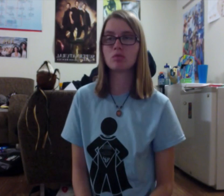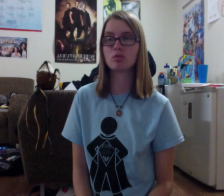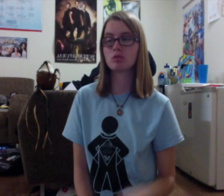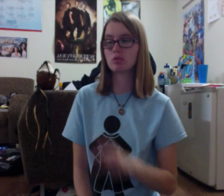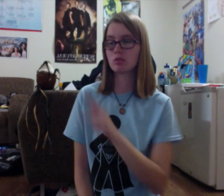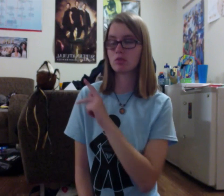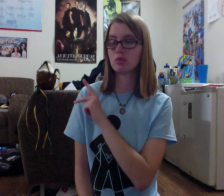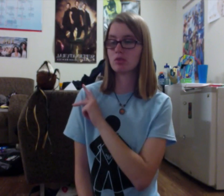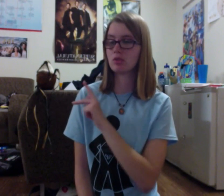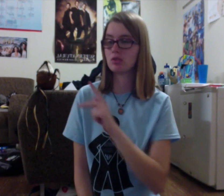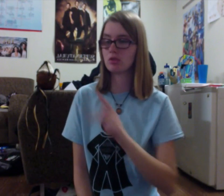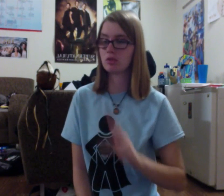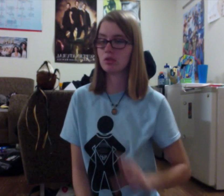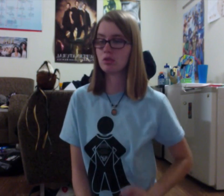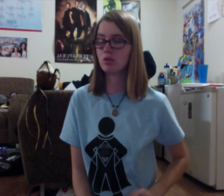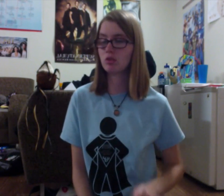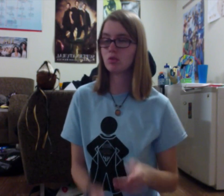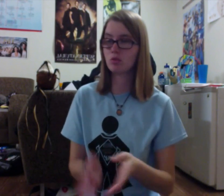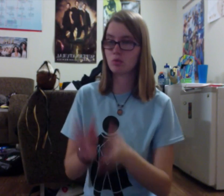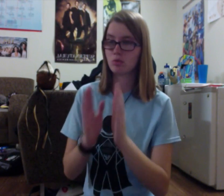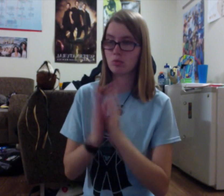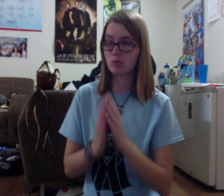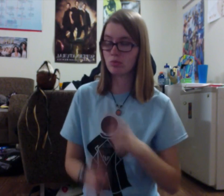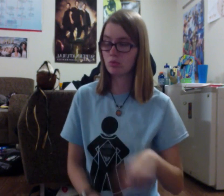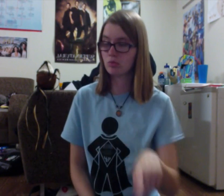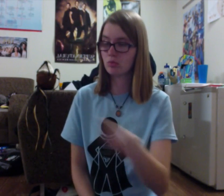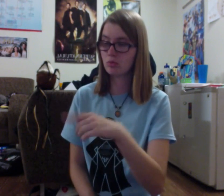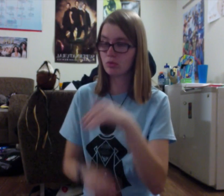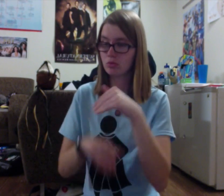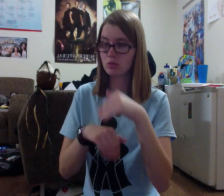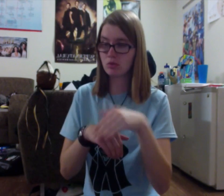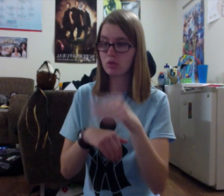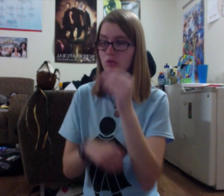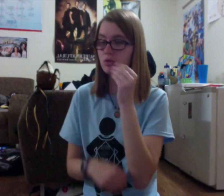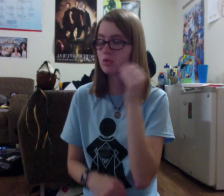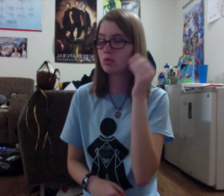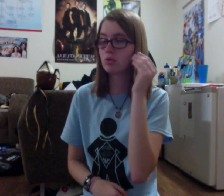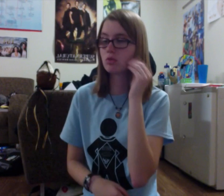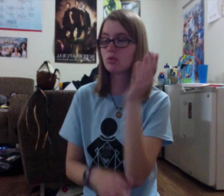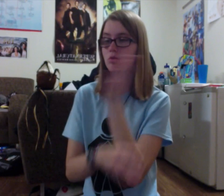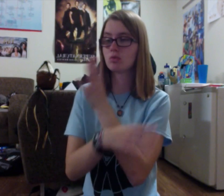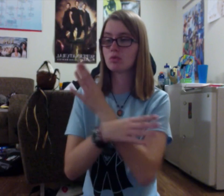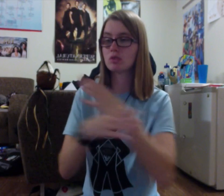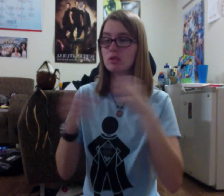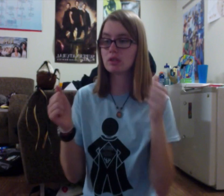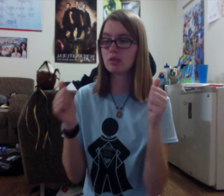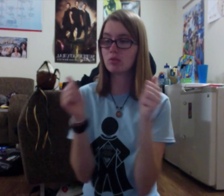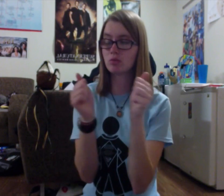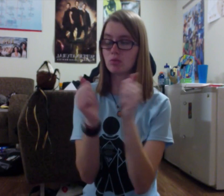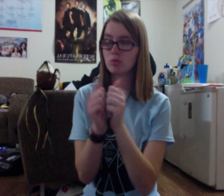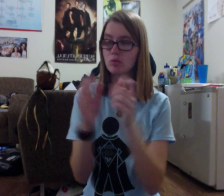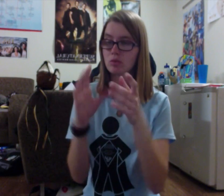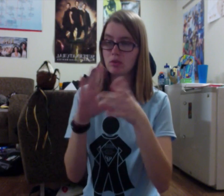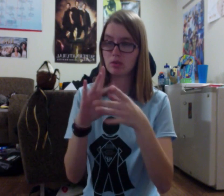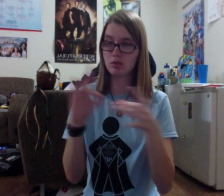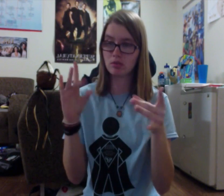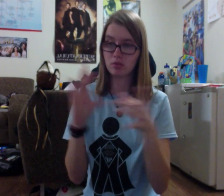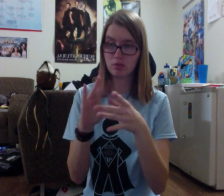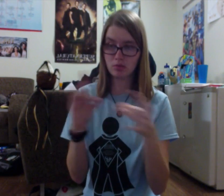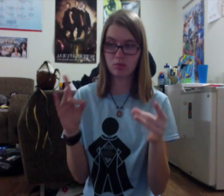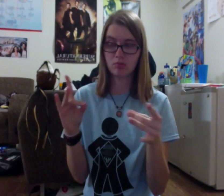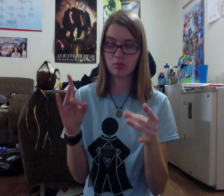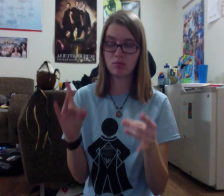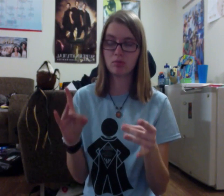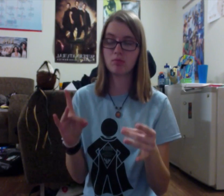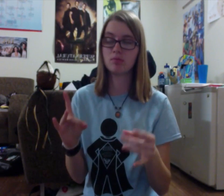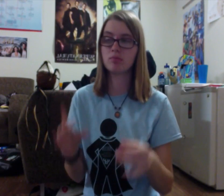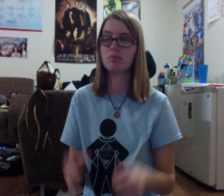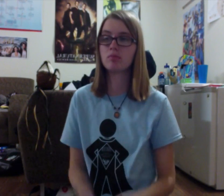"The Emperor asked us to send you home safely with this message: